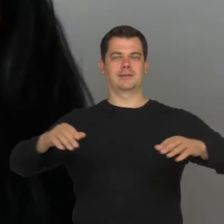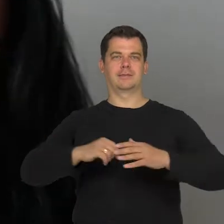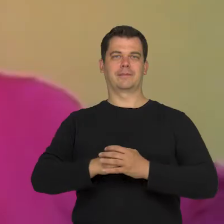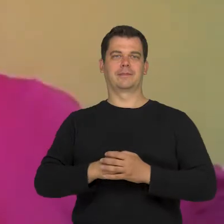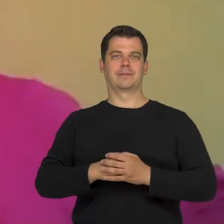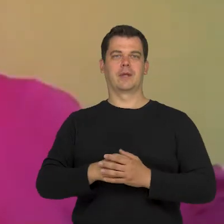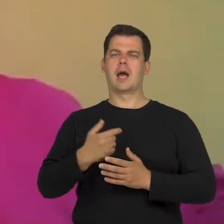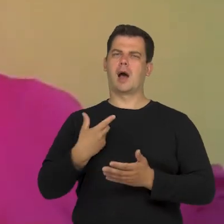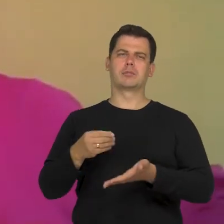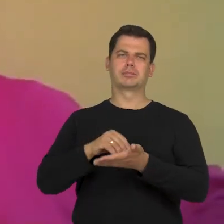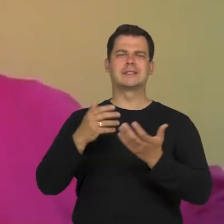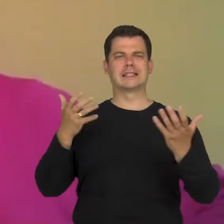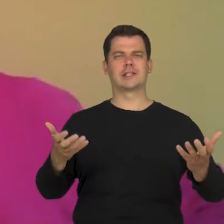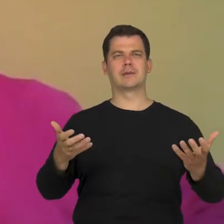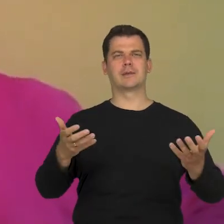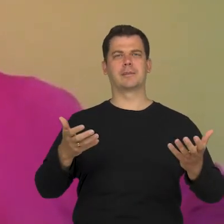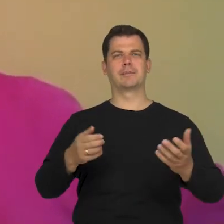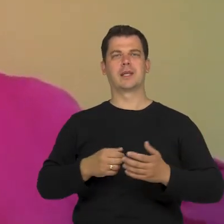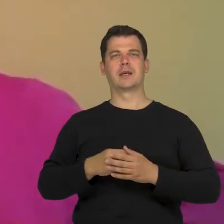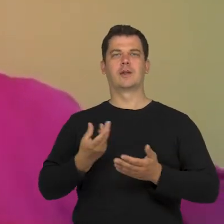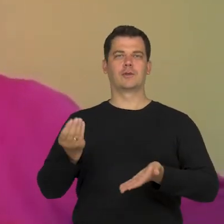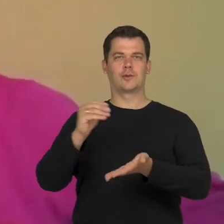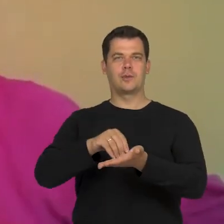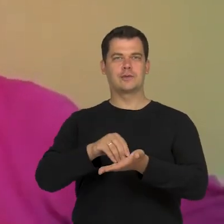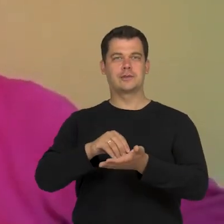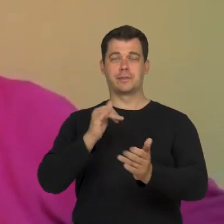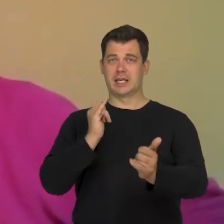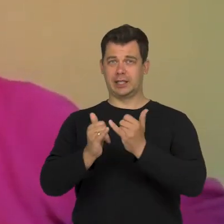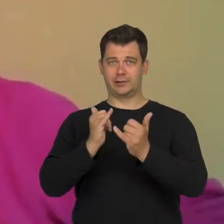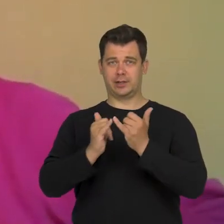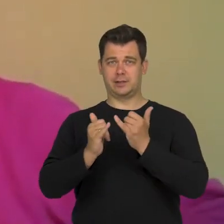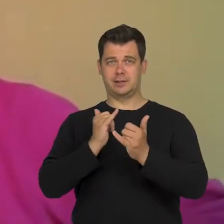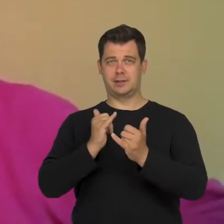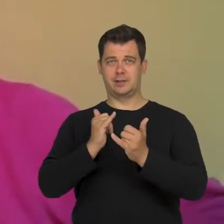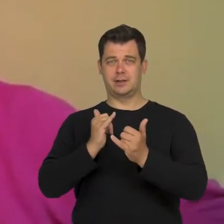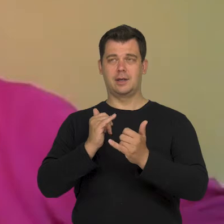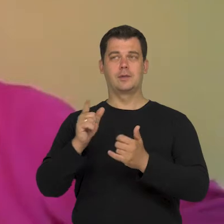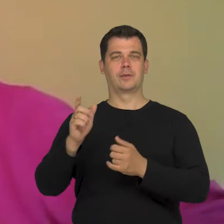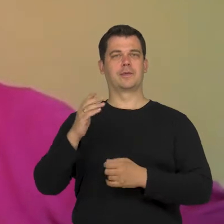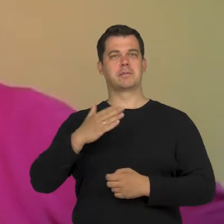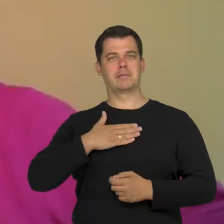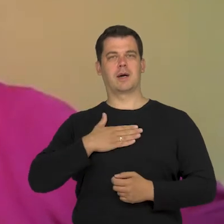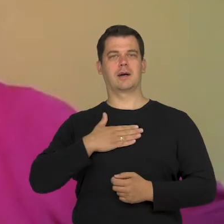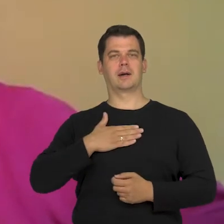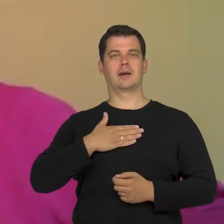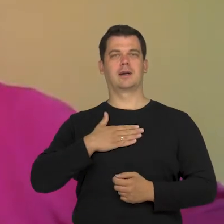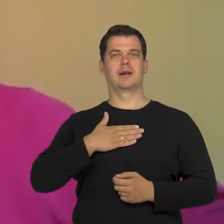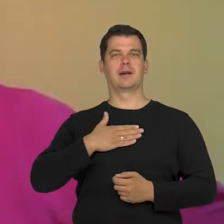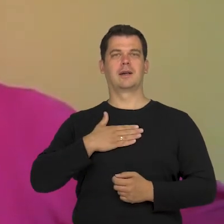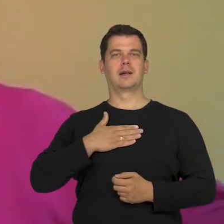I would like to add, that as long as that opinion